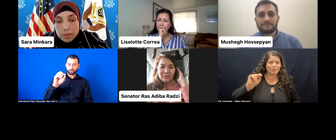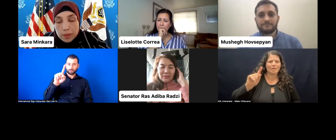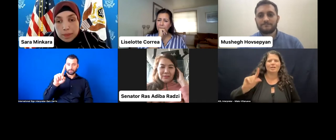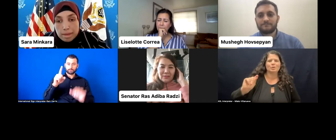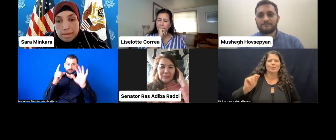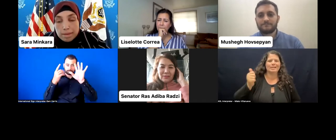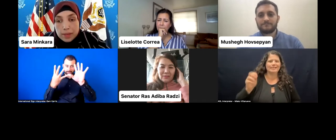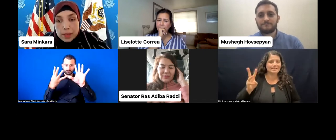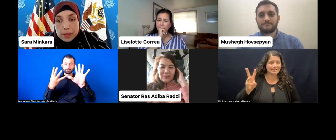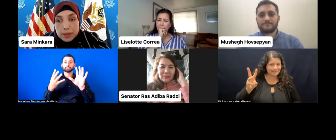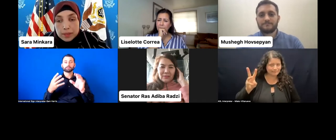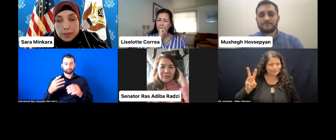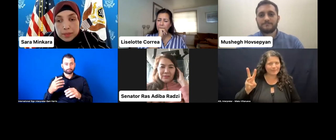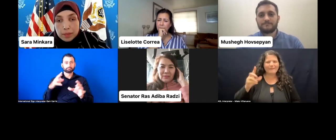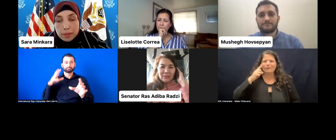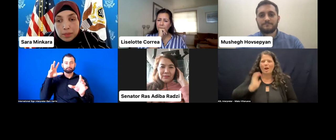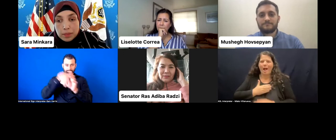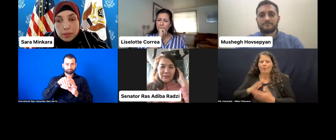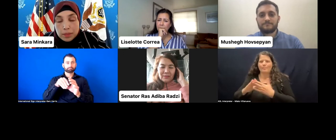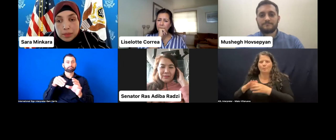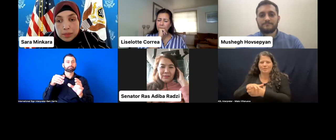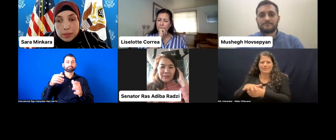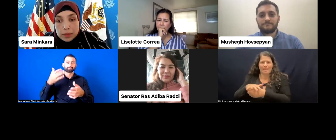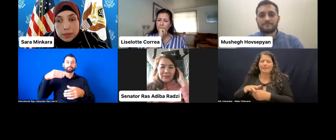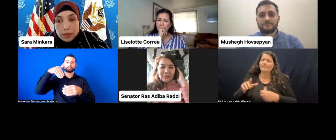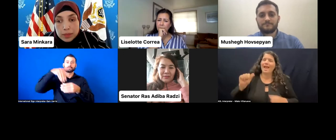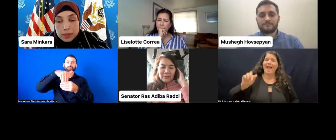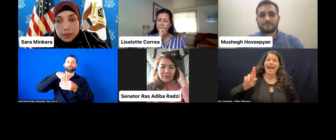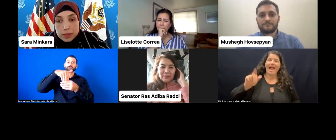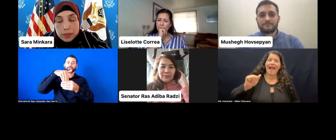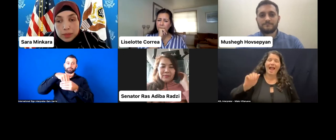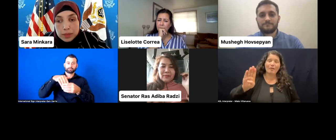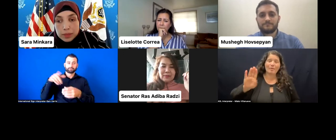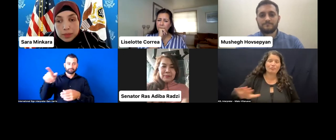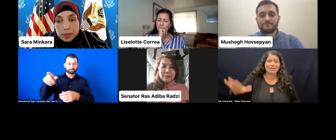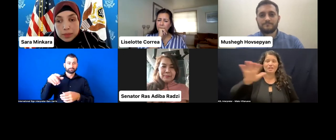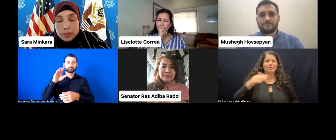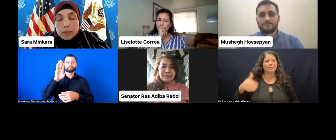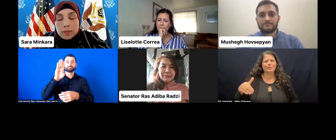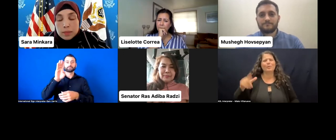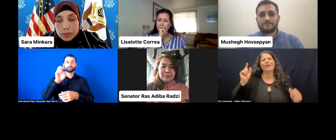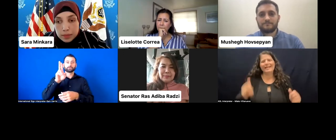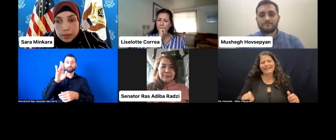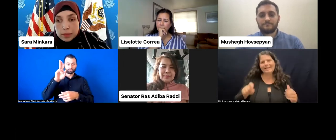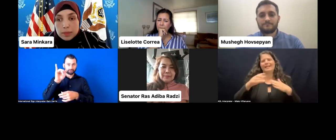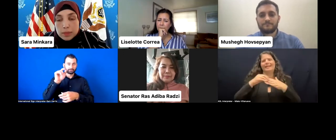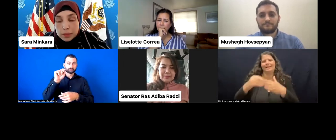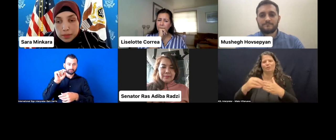And we need, in the Arab region, to launch leadership programs. Because people are not running, because when